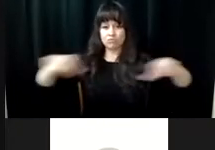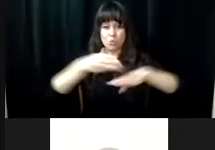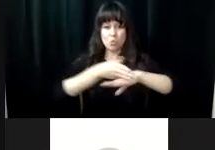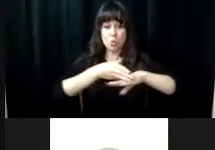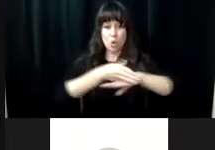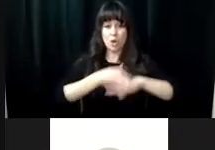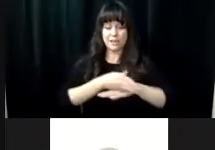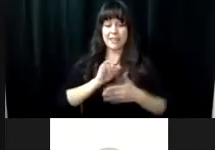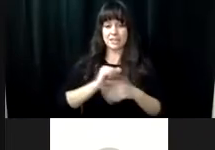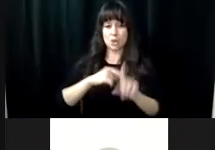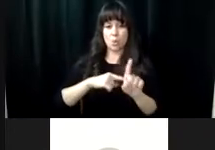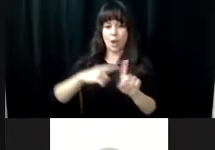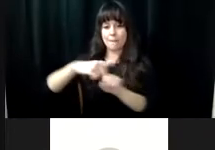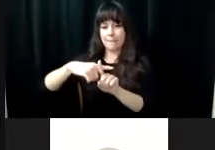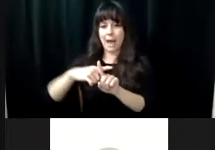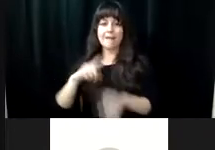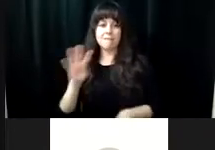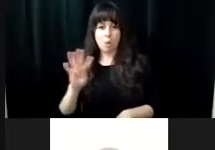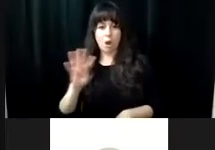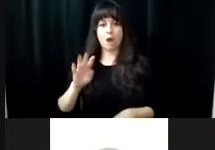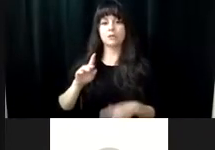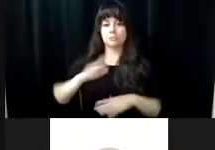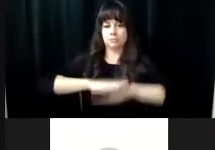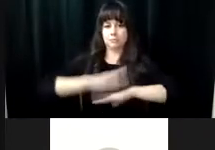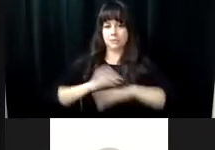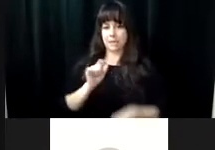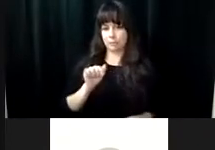the bottom piece here, all of that was cut out of